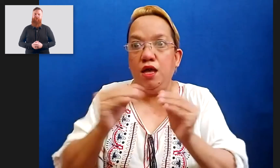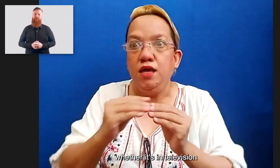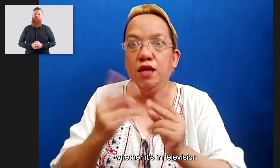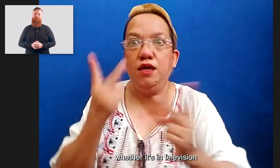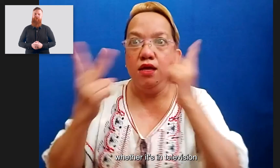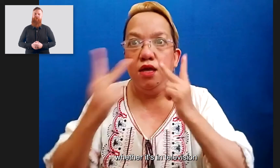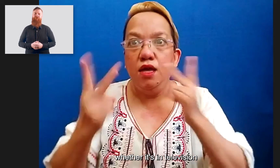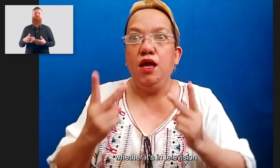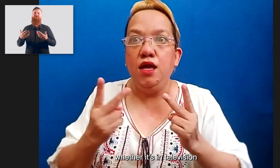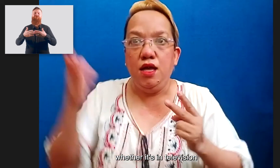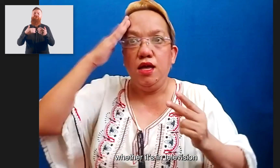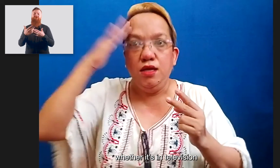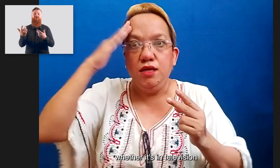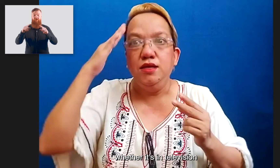whether it's in television